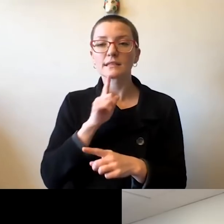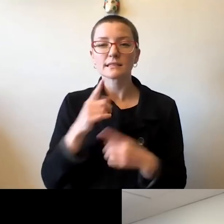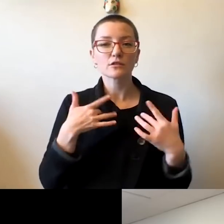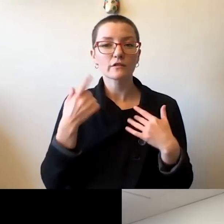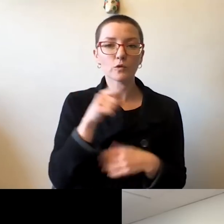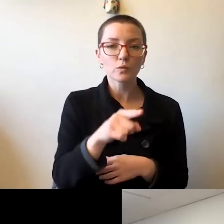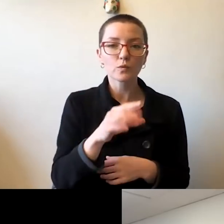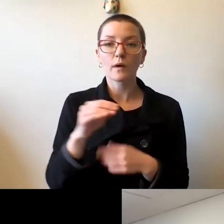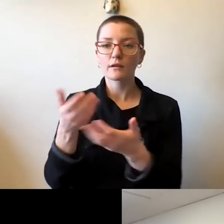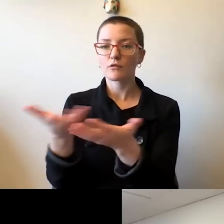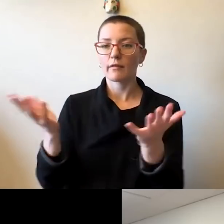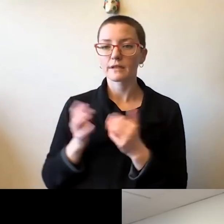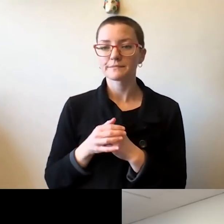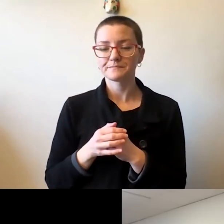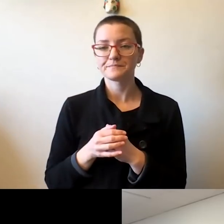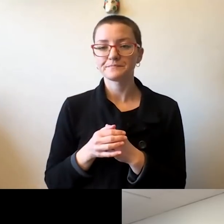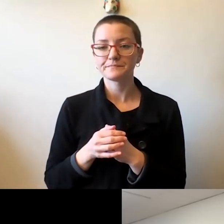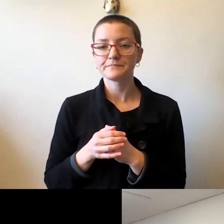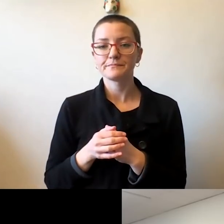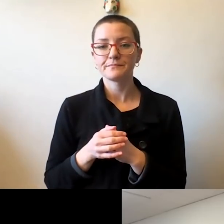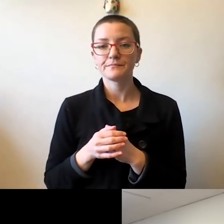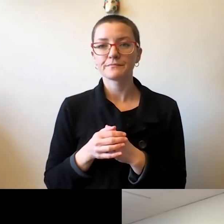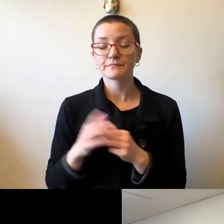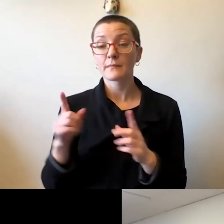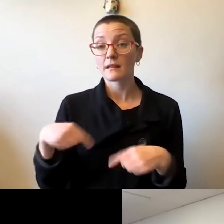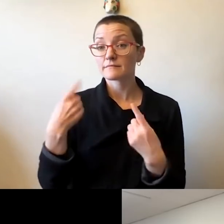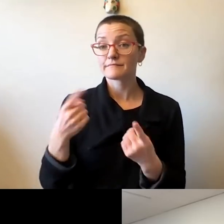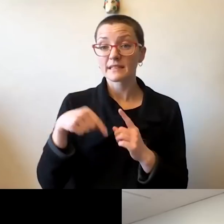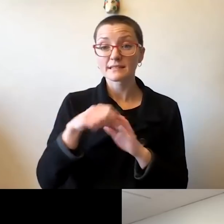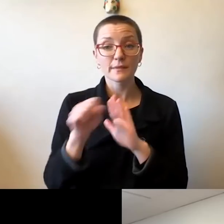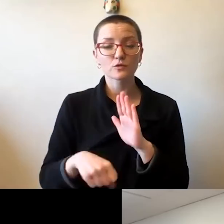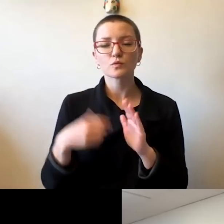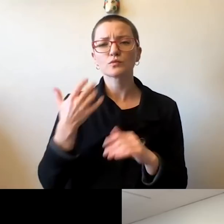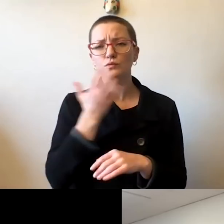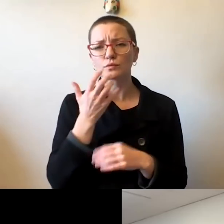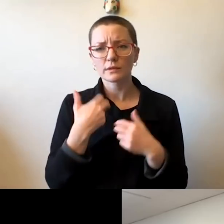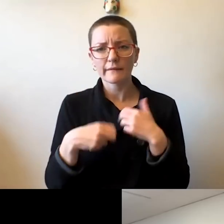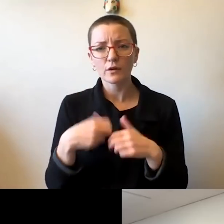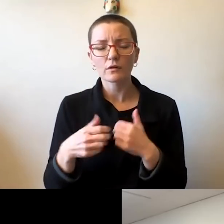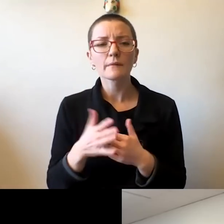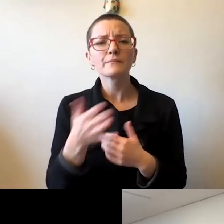Here's the question. This has been a difficult semester for everyone. How are you supporting our students